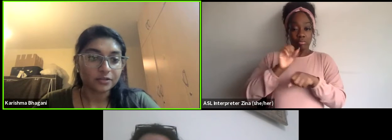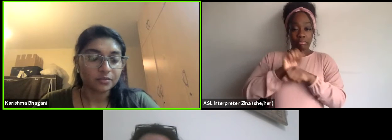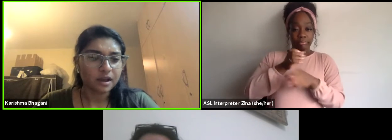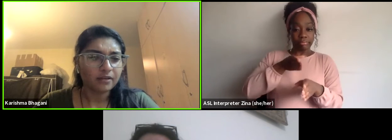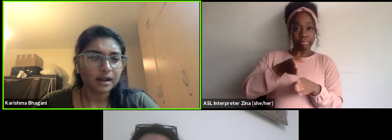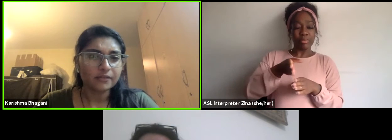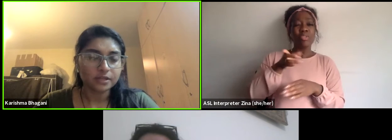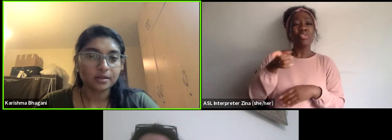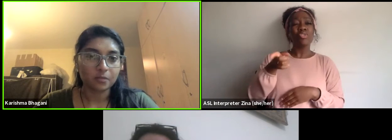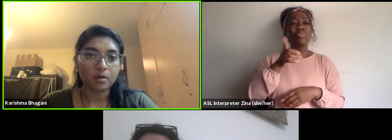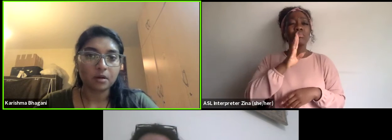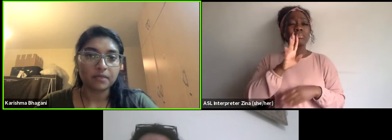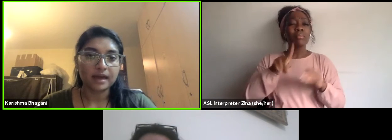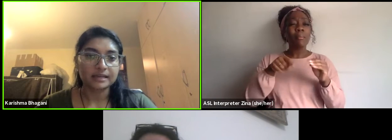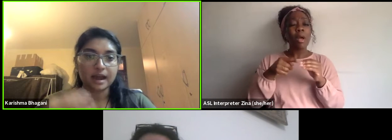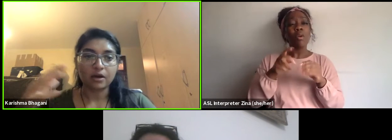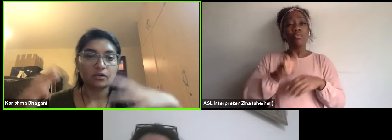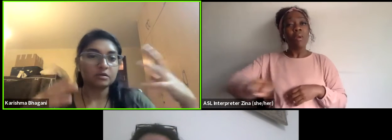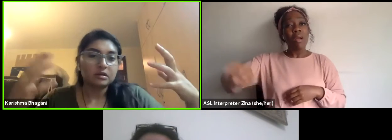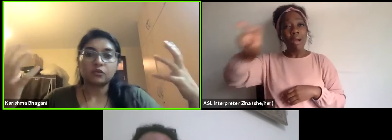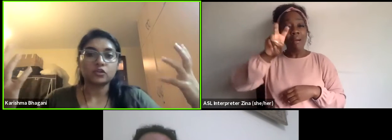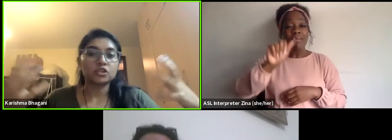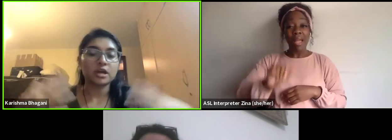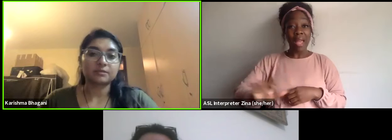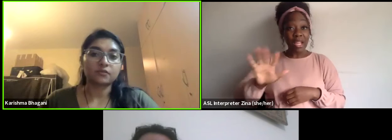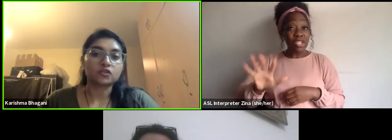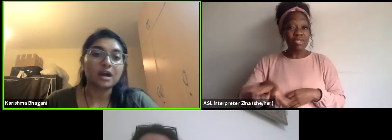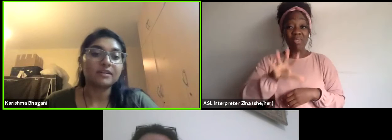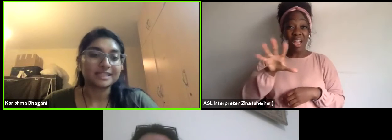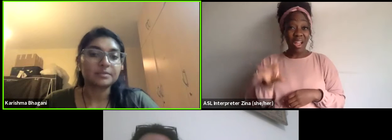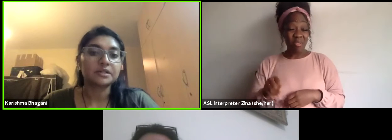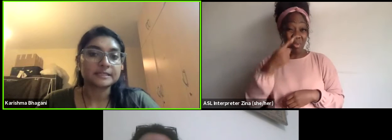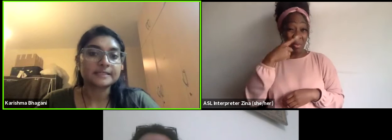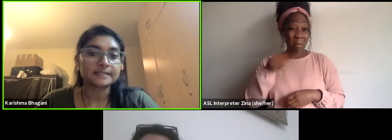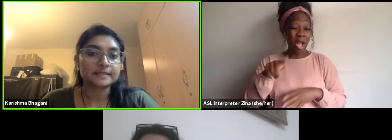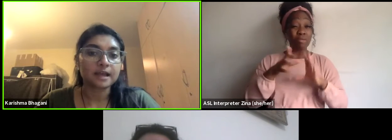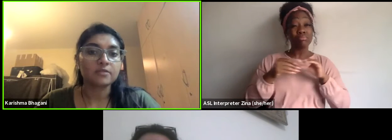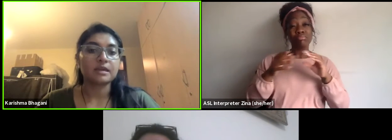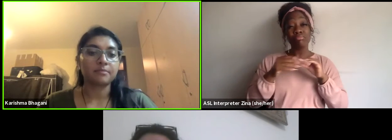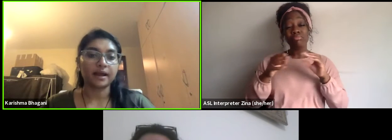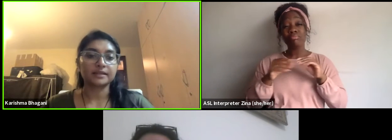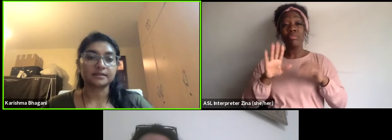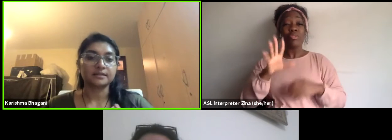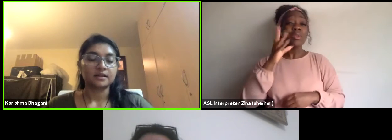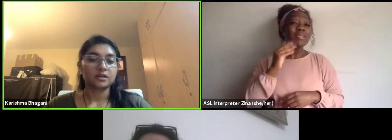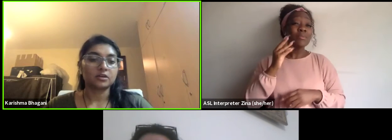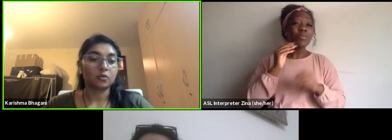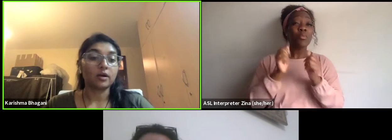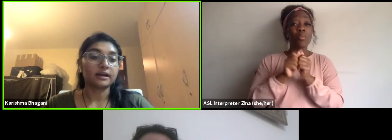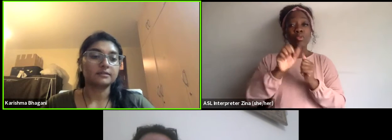so I'd love to hear more about that and how if you could share some of your travel experiences and how they impacted your work.